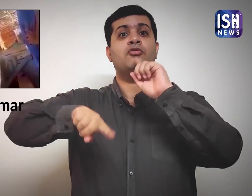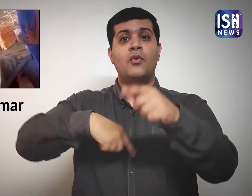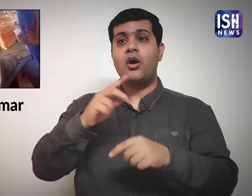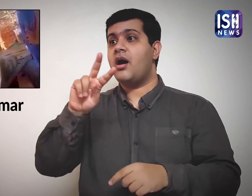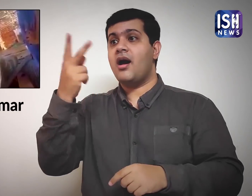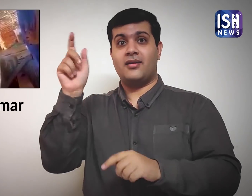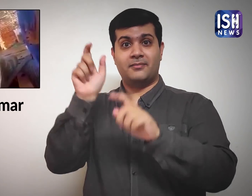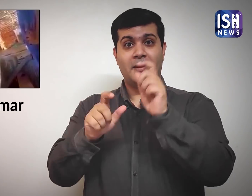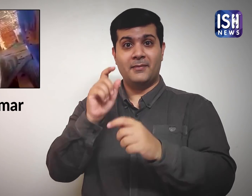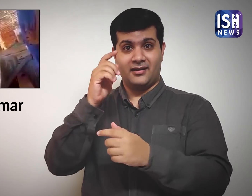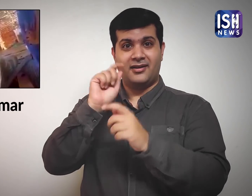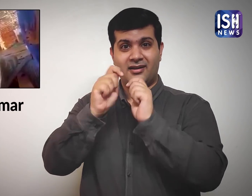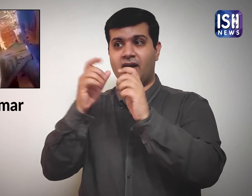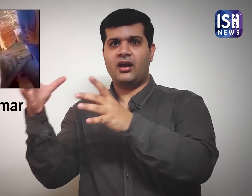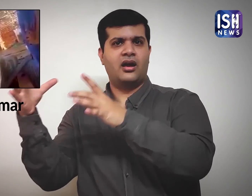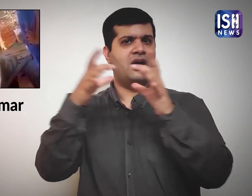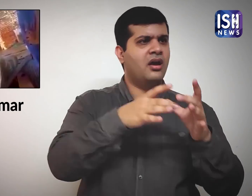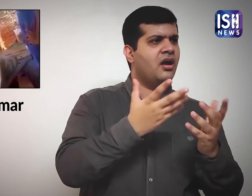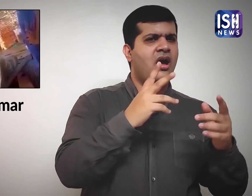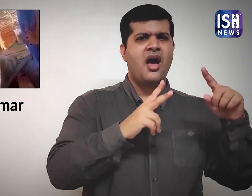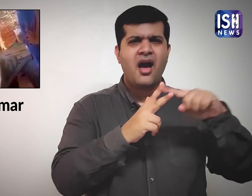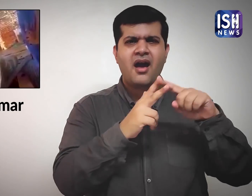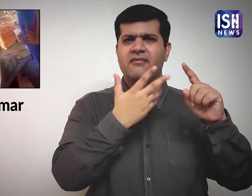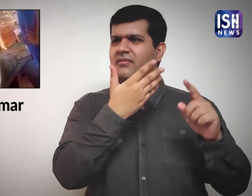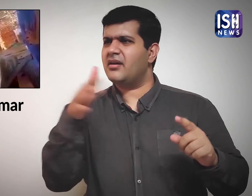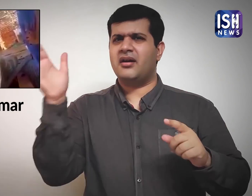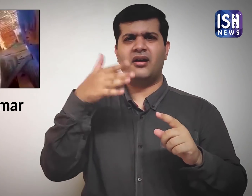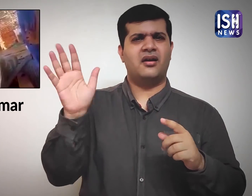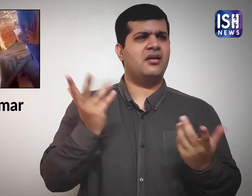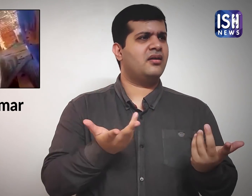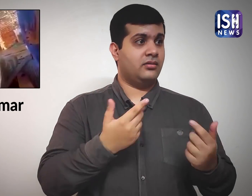the other half would leave soon.